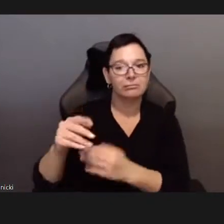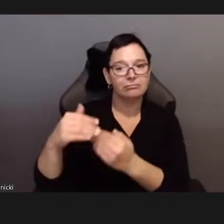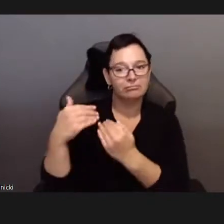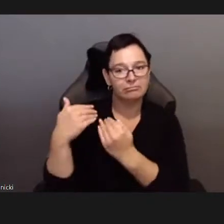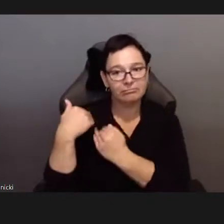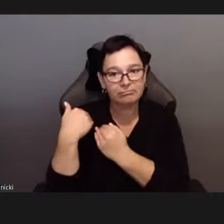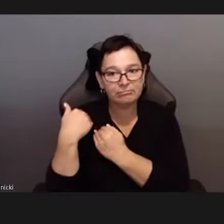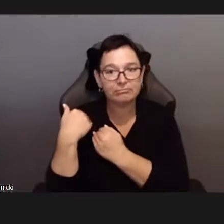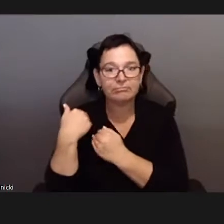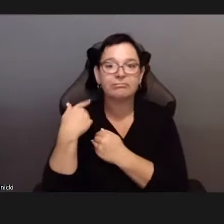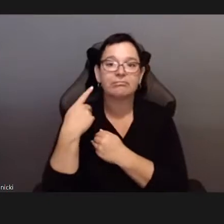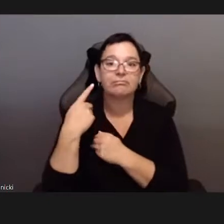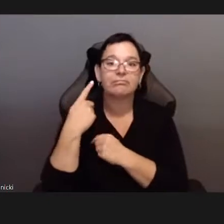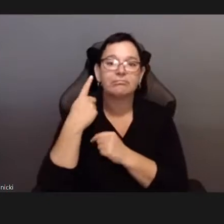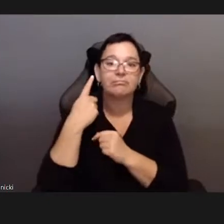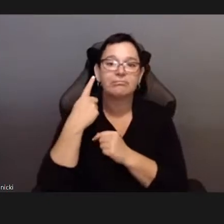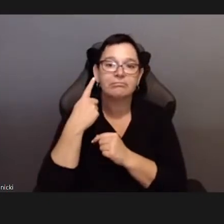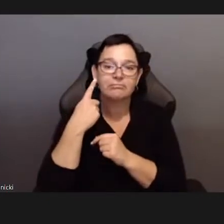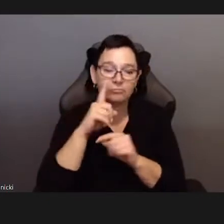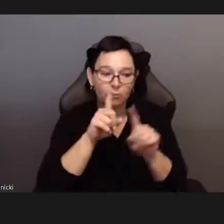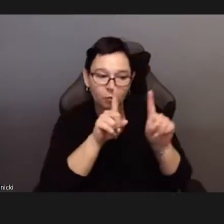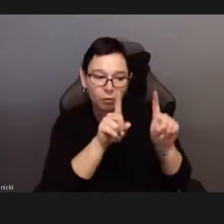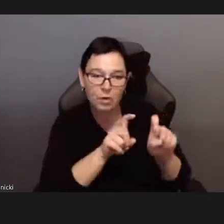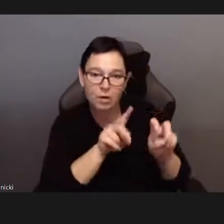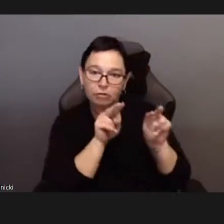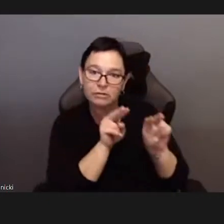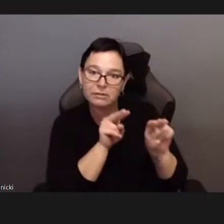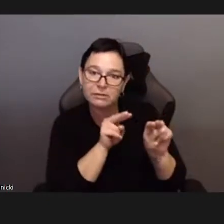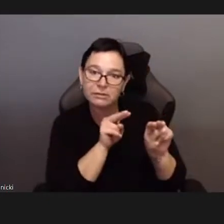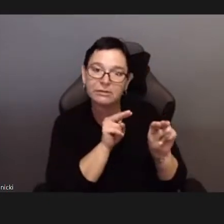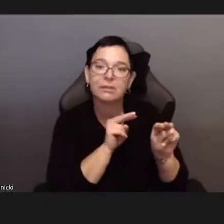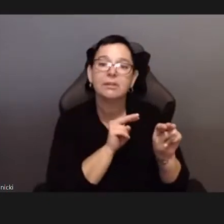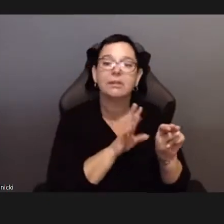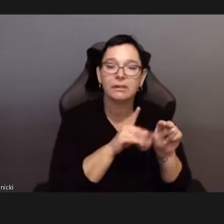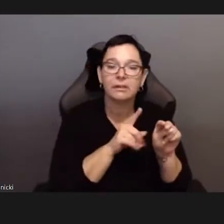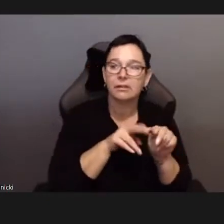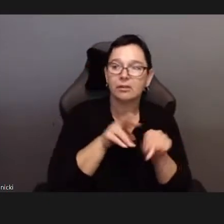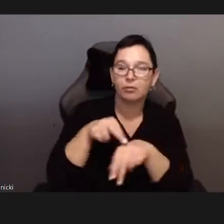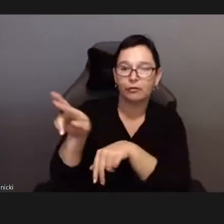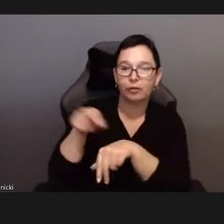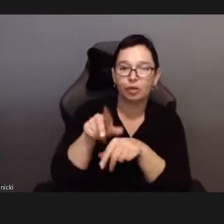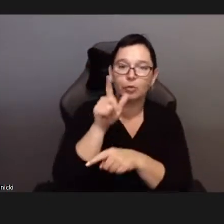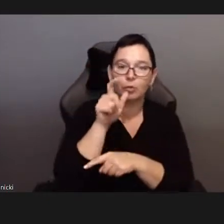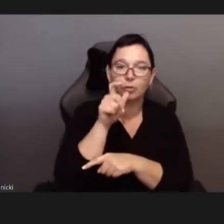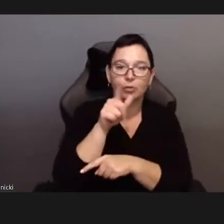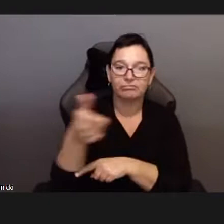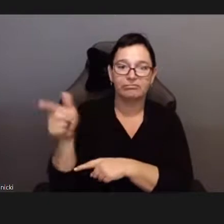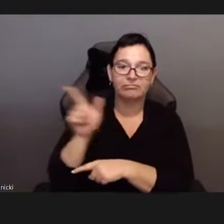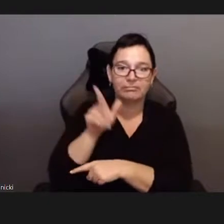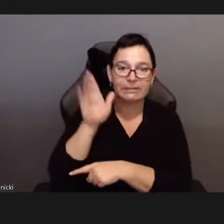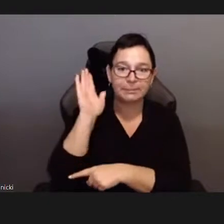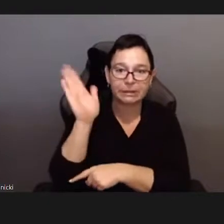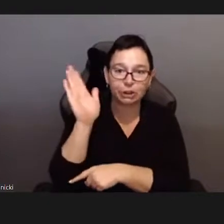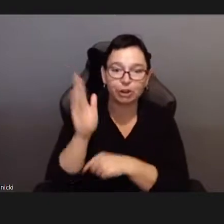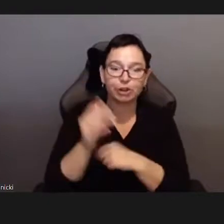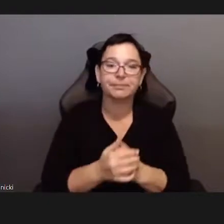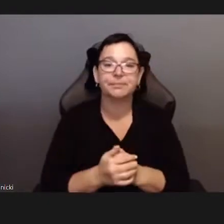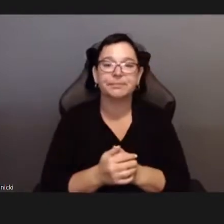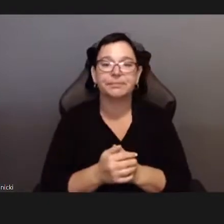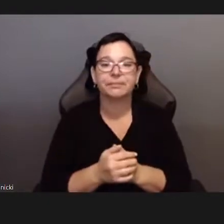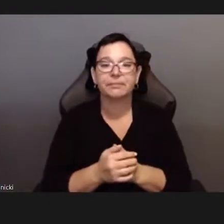After that we’ll open up the floor fo rquestions